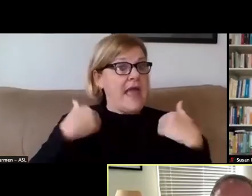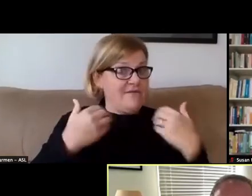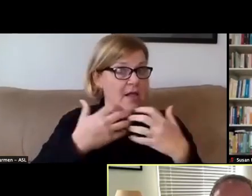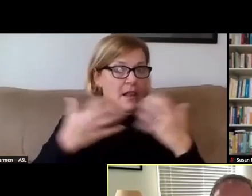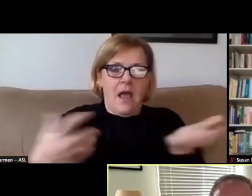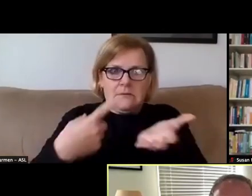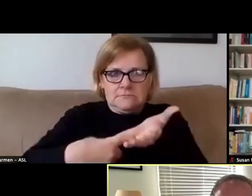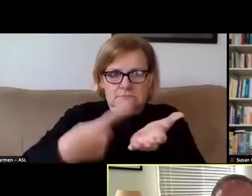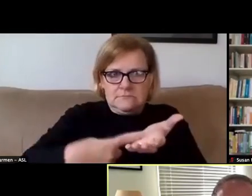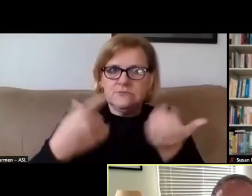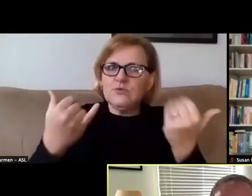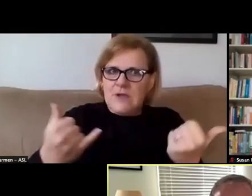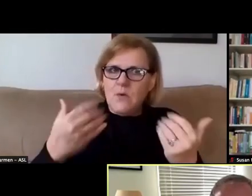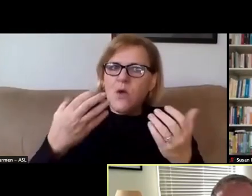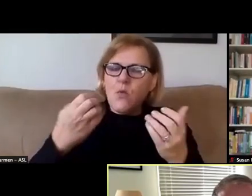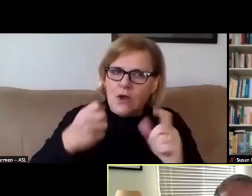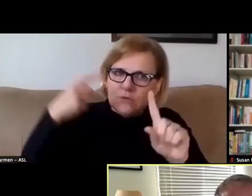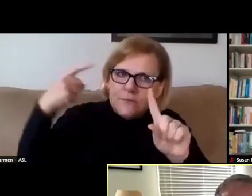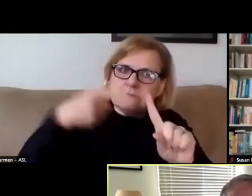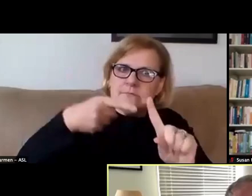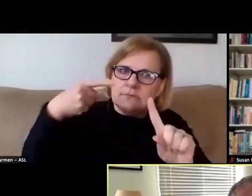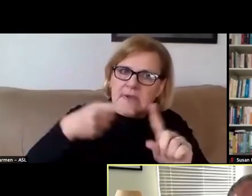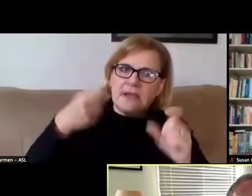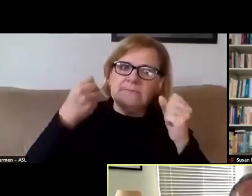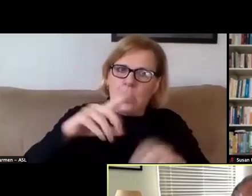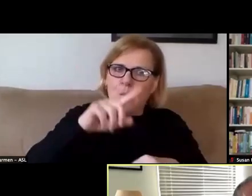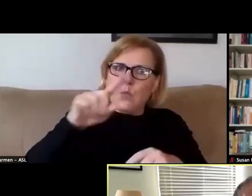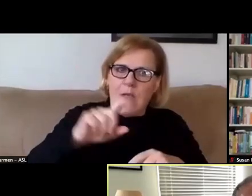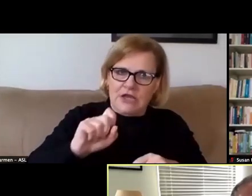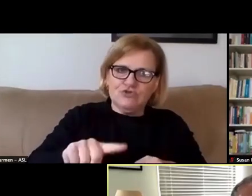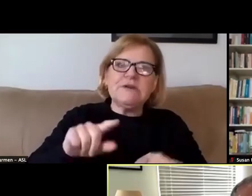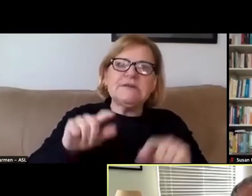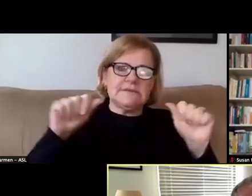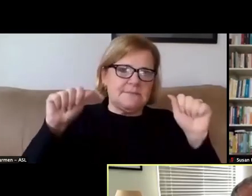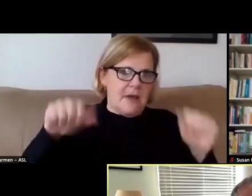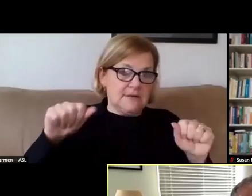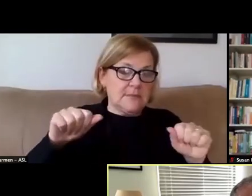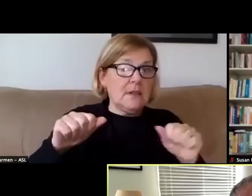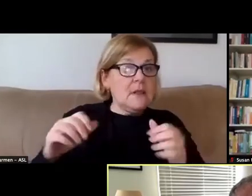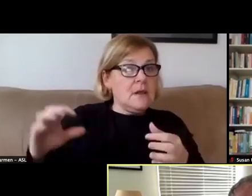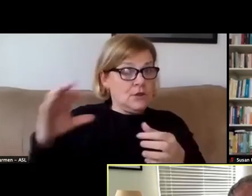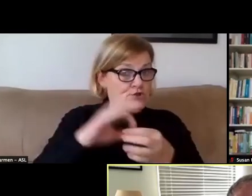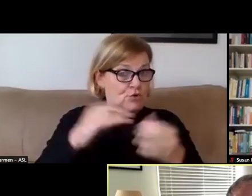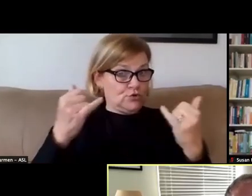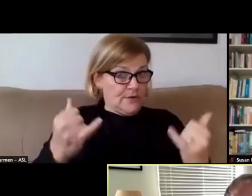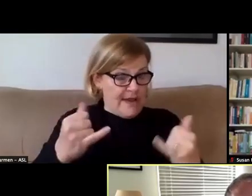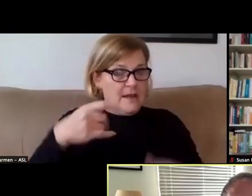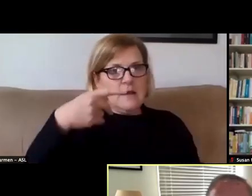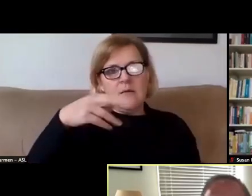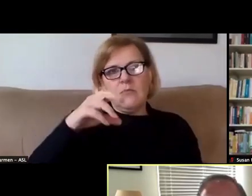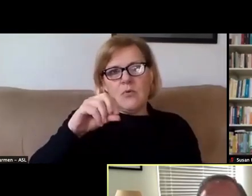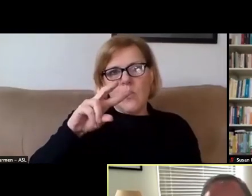and we'd like to get to as many questions as well as possible. I'm joined today by Provost Susan Collins,